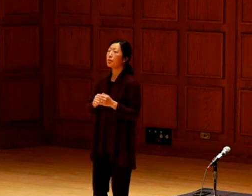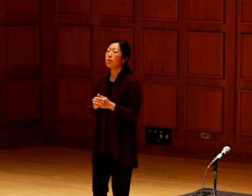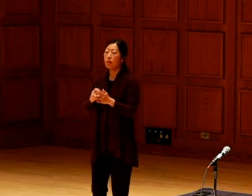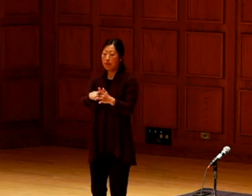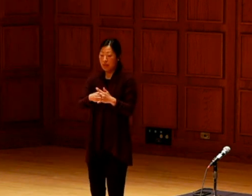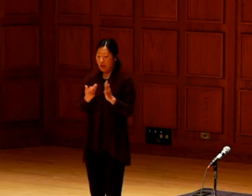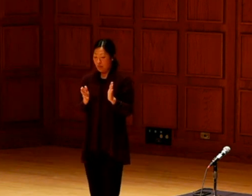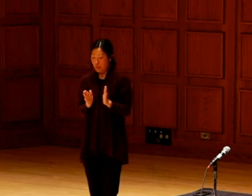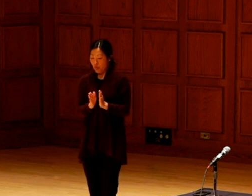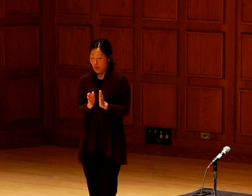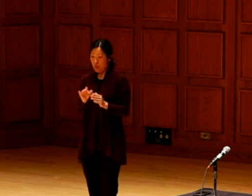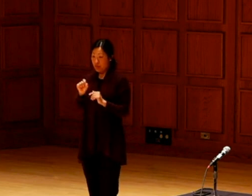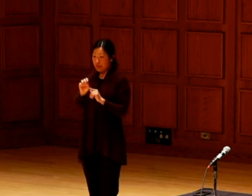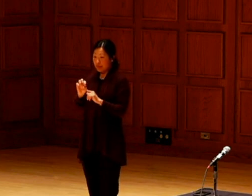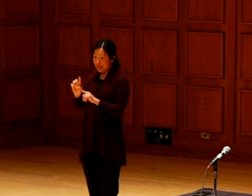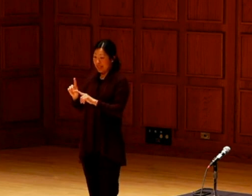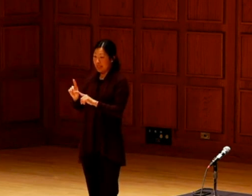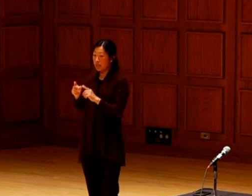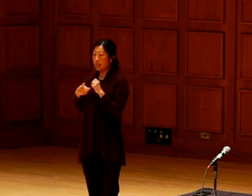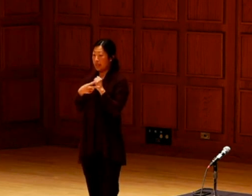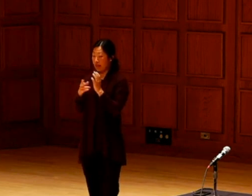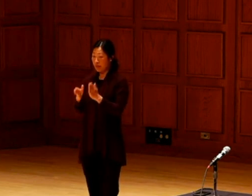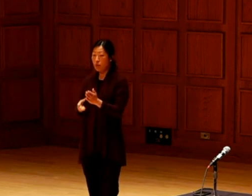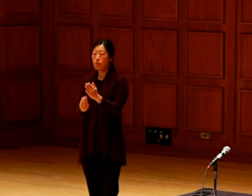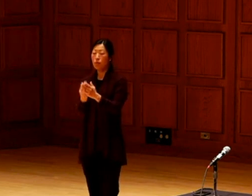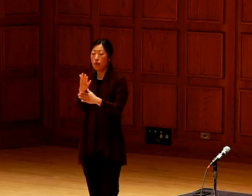It started off small. Seed savers was growing 25 varieties.